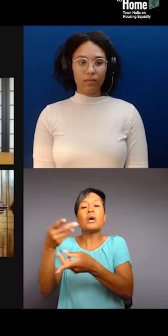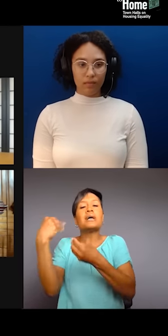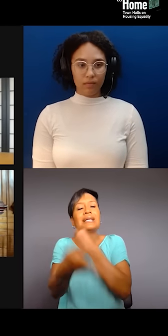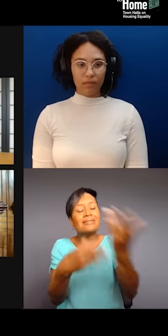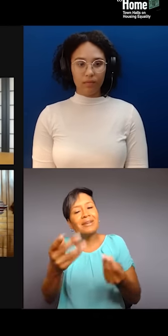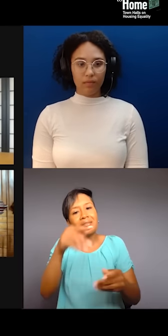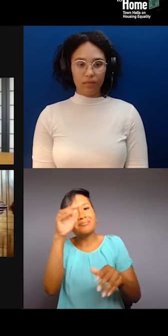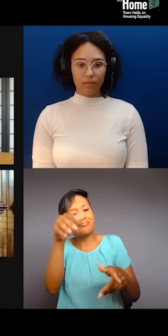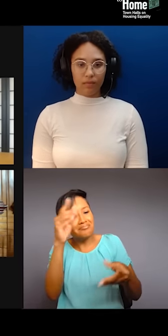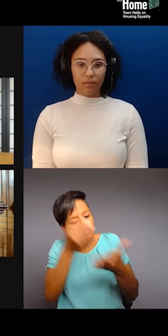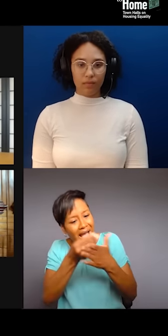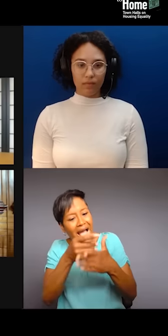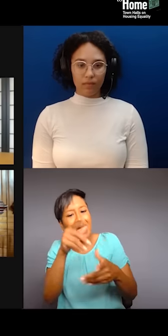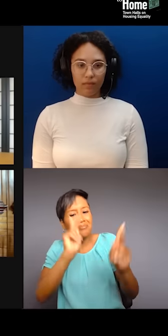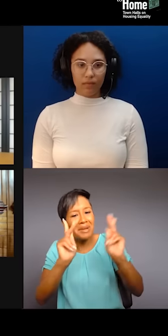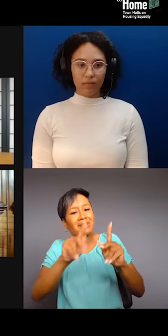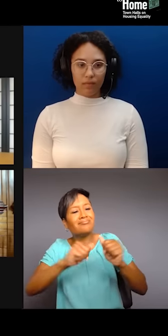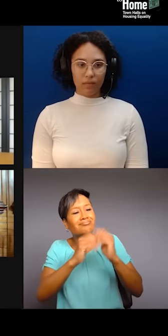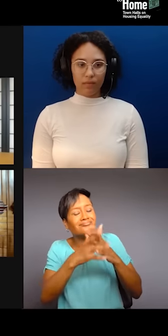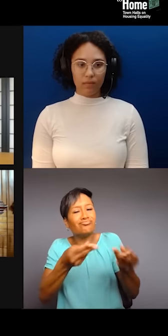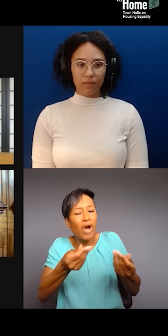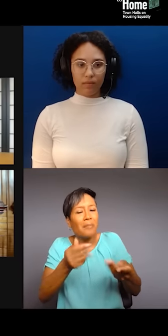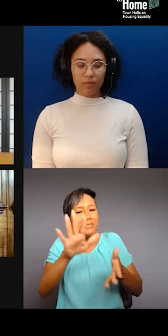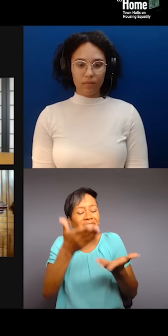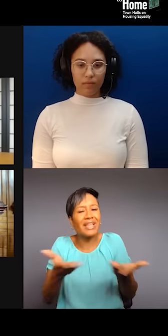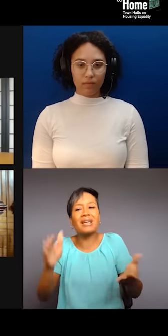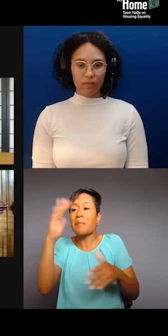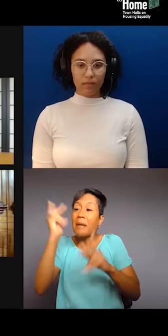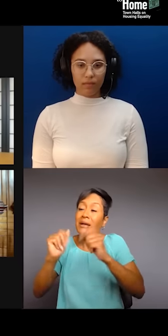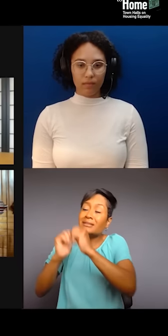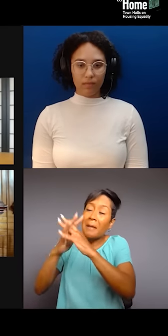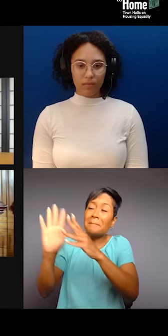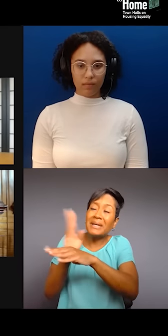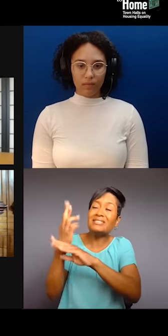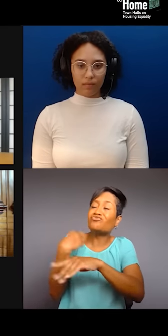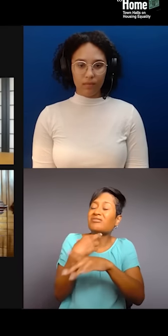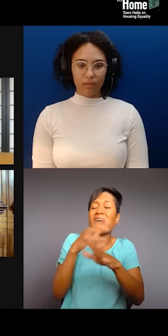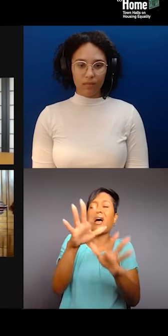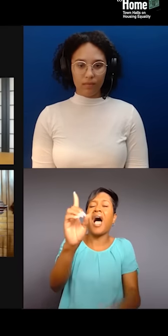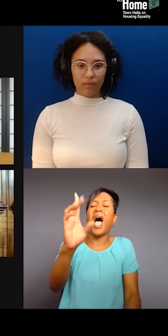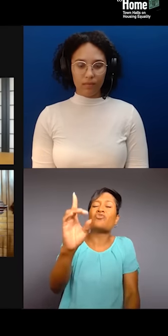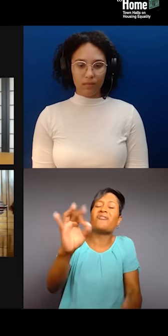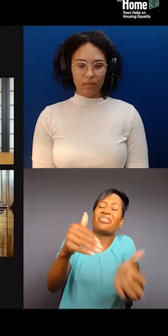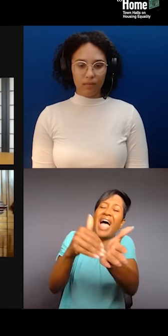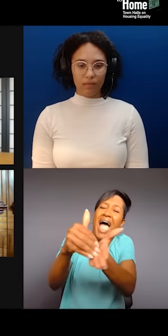For Black people to start restaurants and businesses. I'm talking about hundreds of thousands of dollars to people who normally can't get along